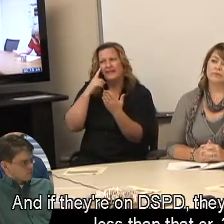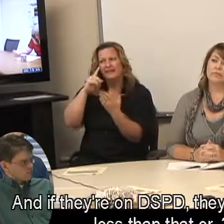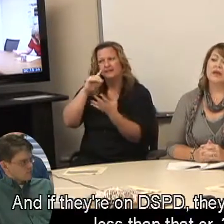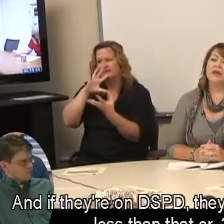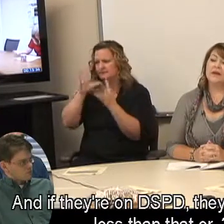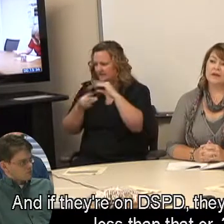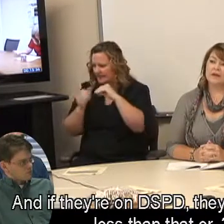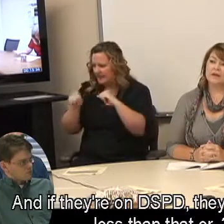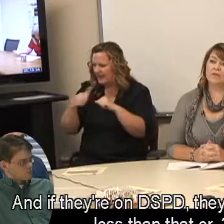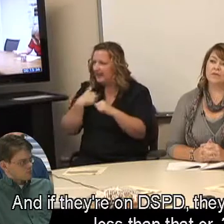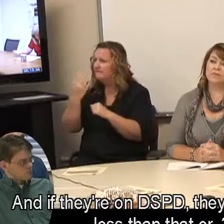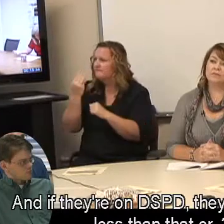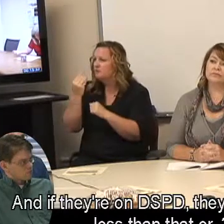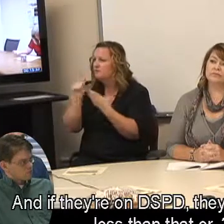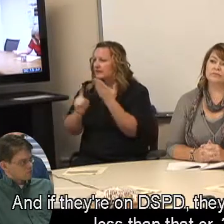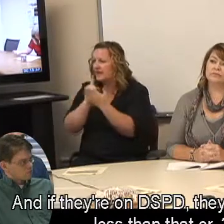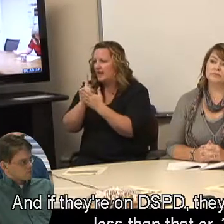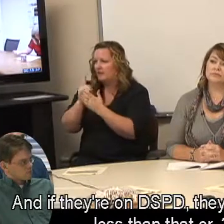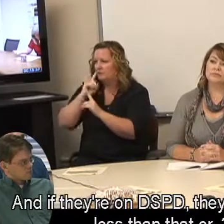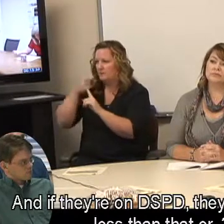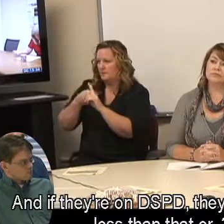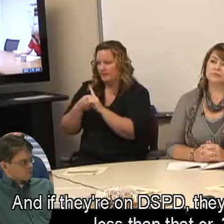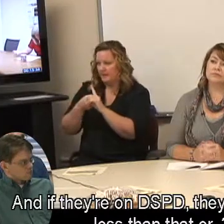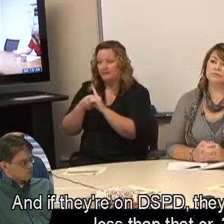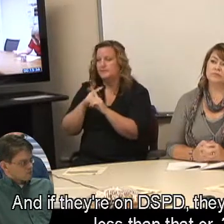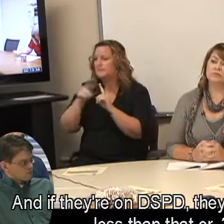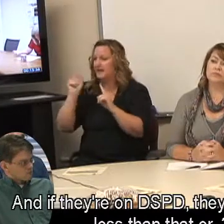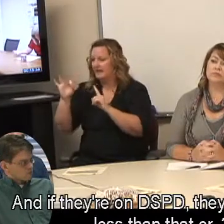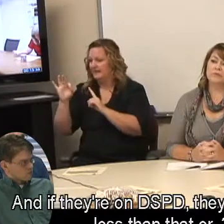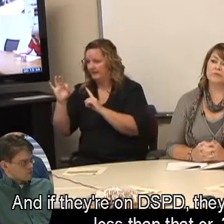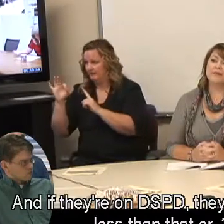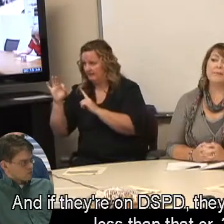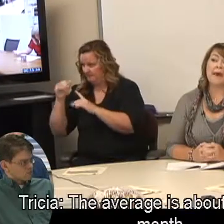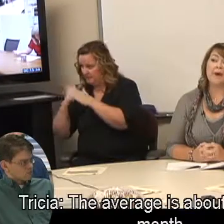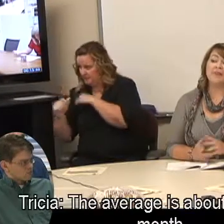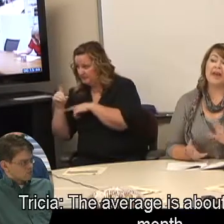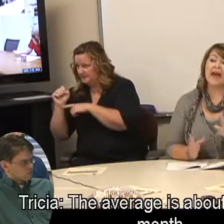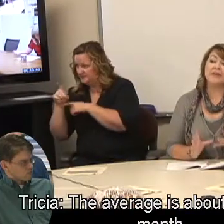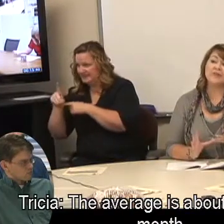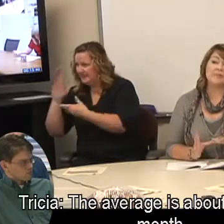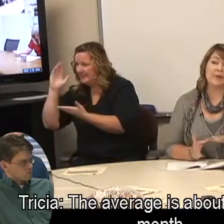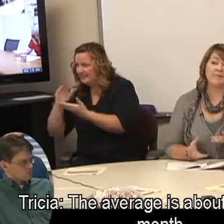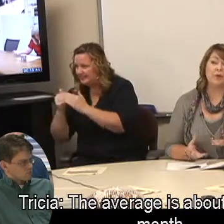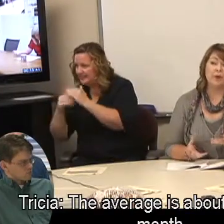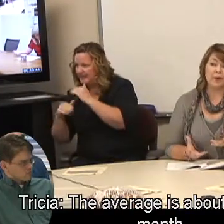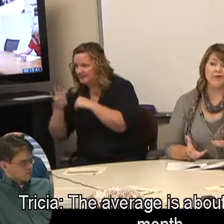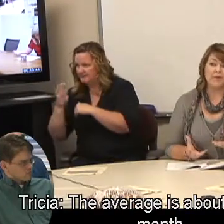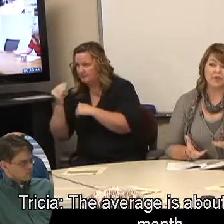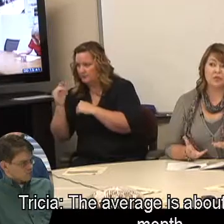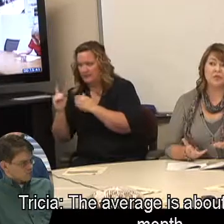And if they're on DSPD, they're receiving less than that,or..? Tricia: The average is about 14 hours a month.